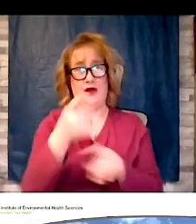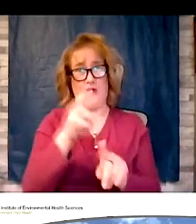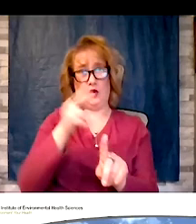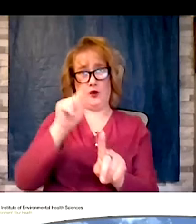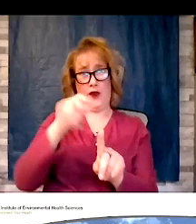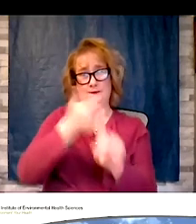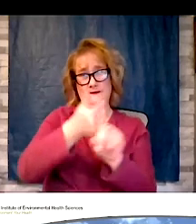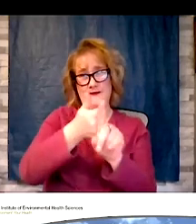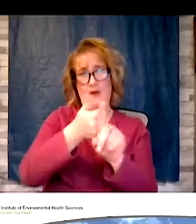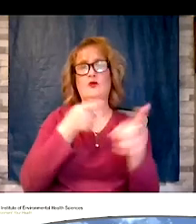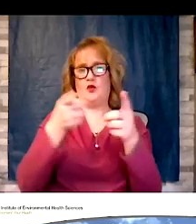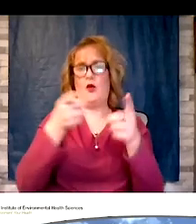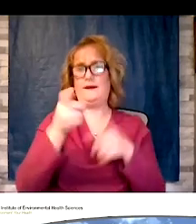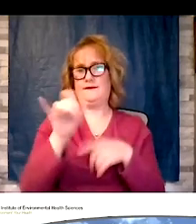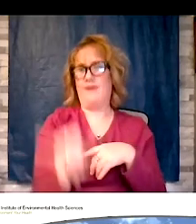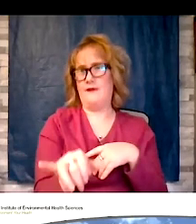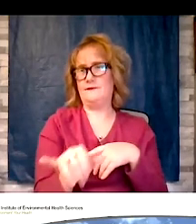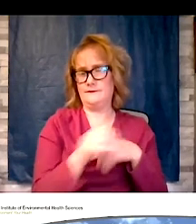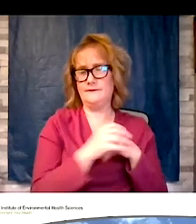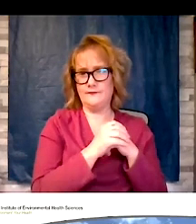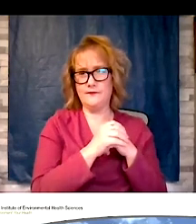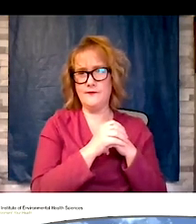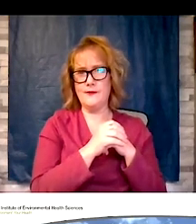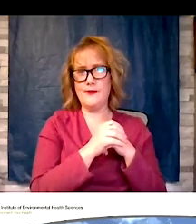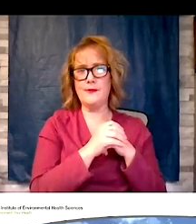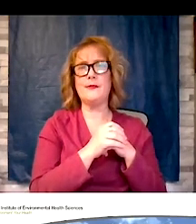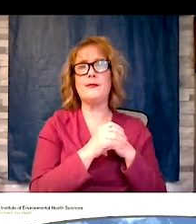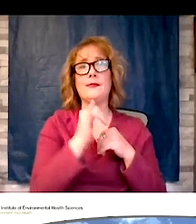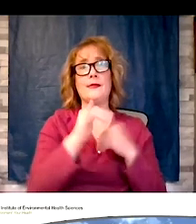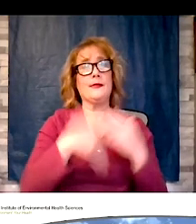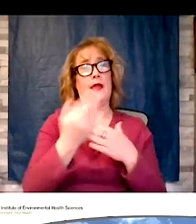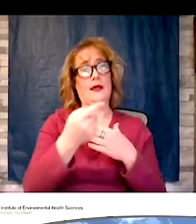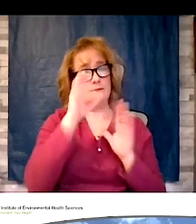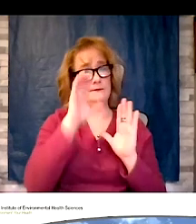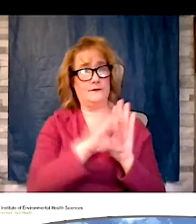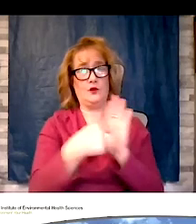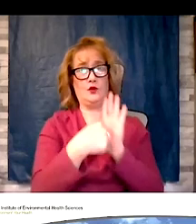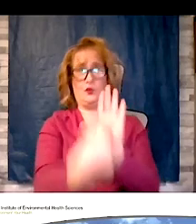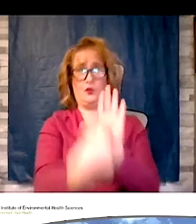directs. On this next slide shows a picture of how Dr. Hatch